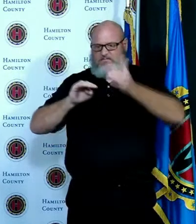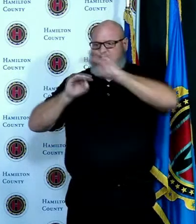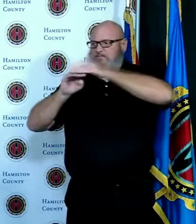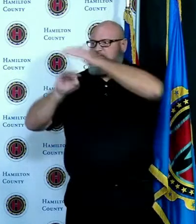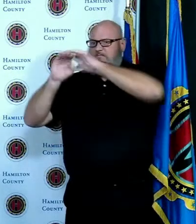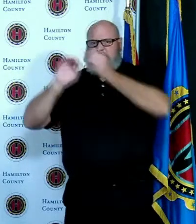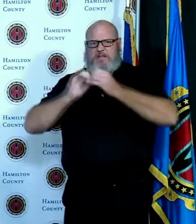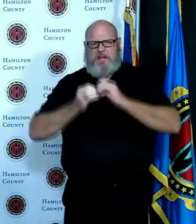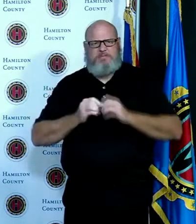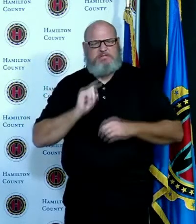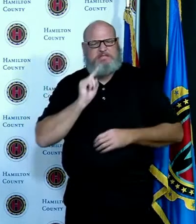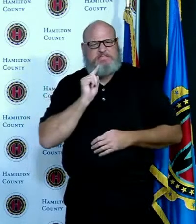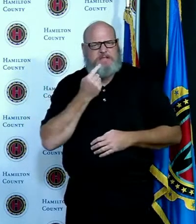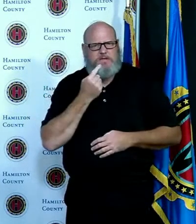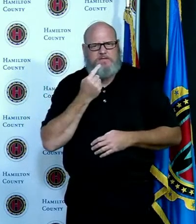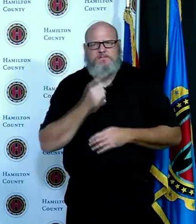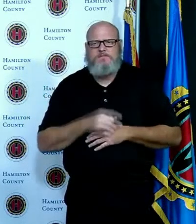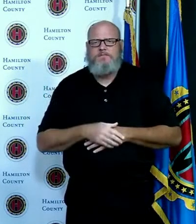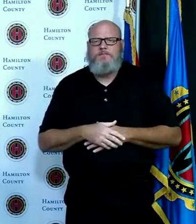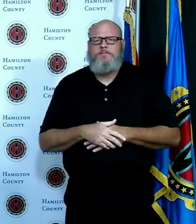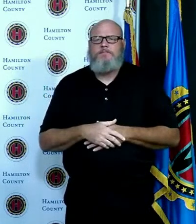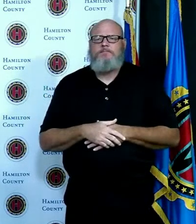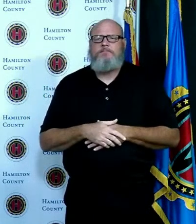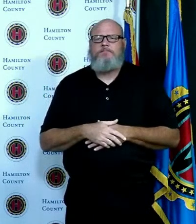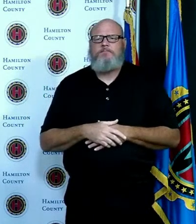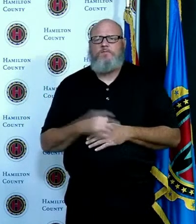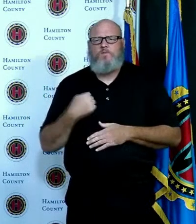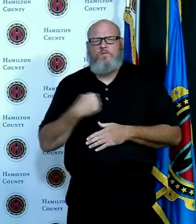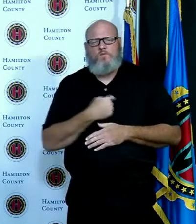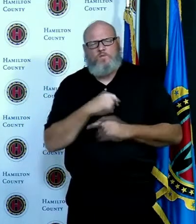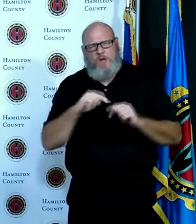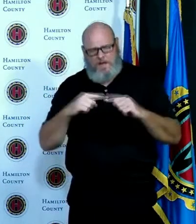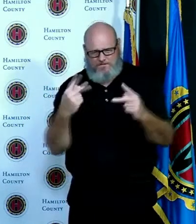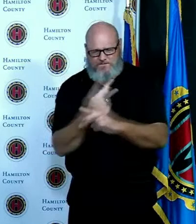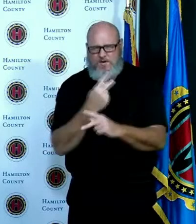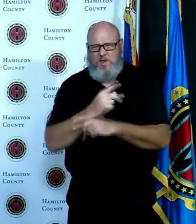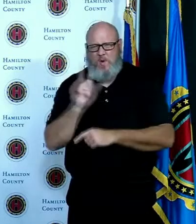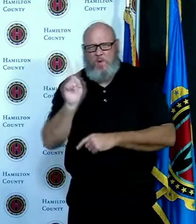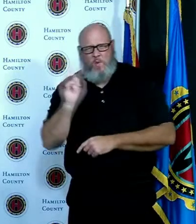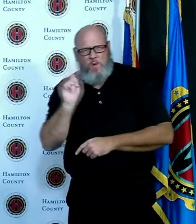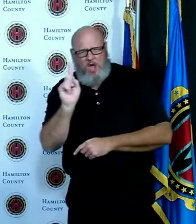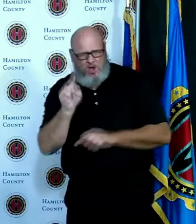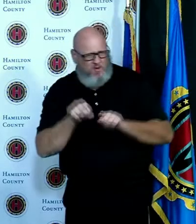flash point that really illustrates this increase that we've been talking about the last couple